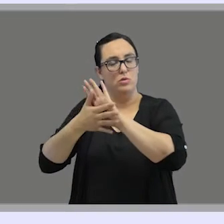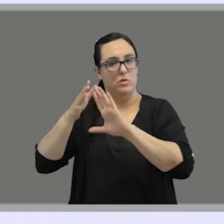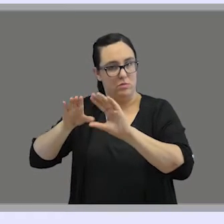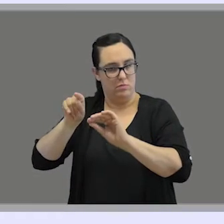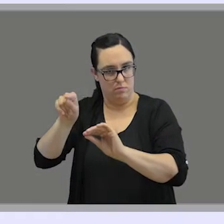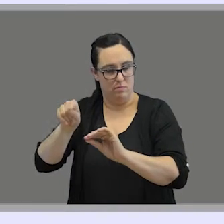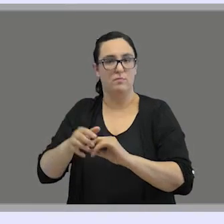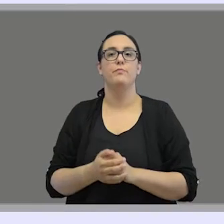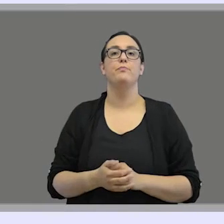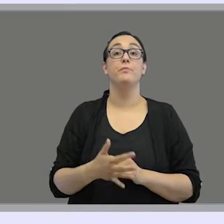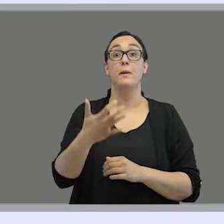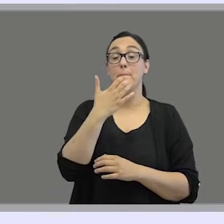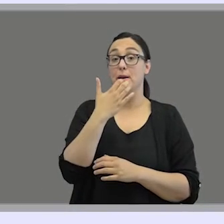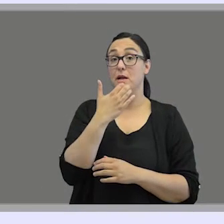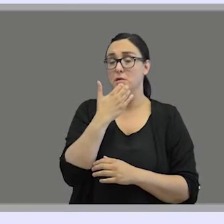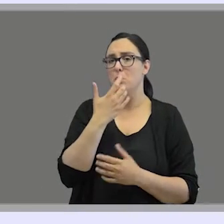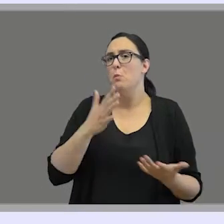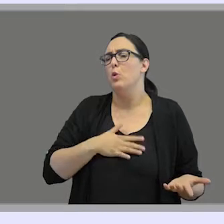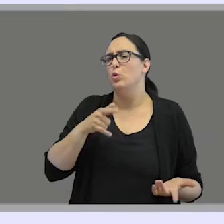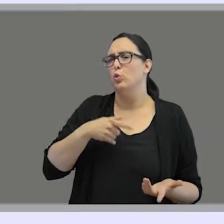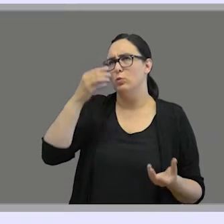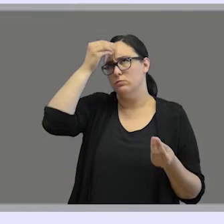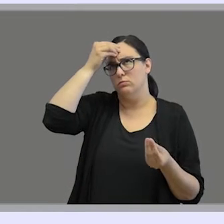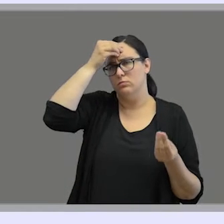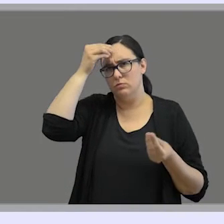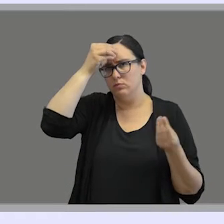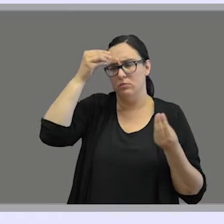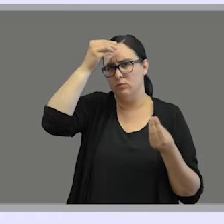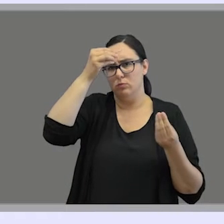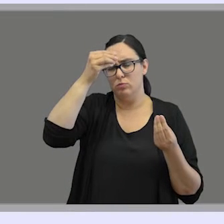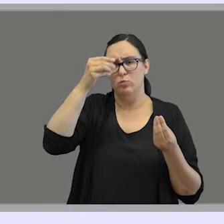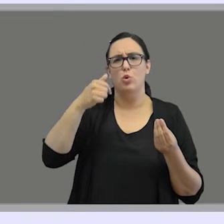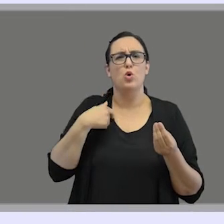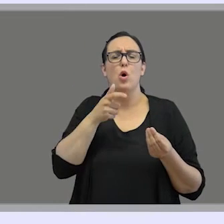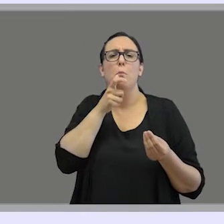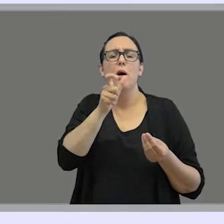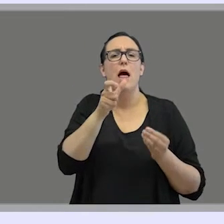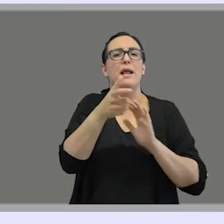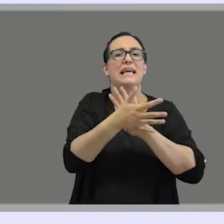For example, maybe you're wondering why am I using sign languages"", in plural?